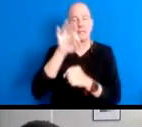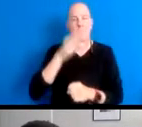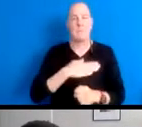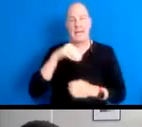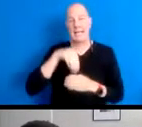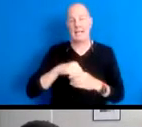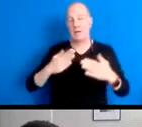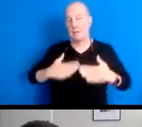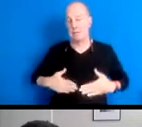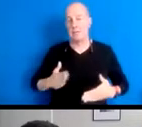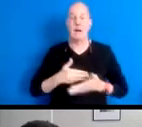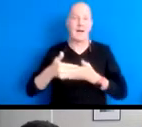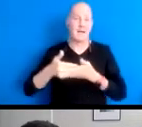to my baby.